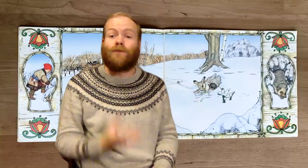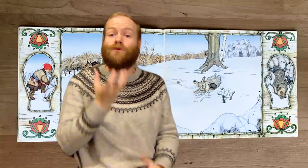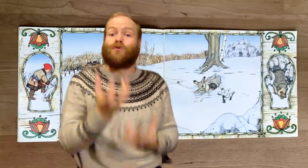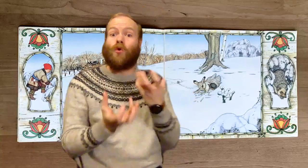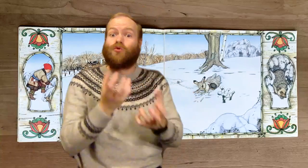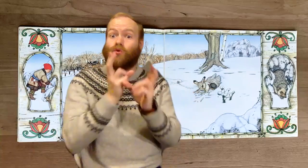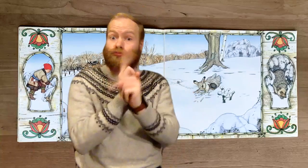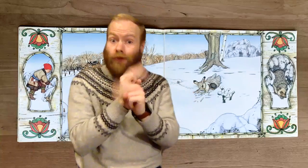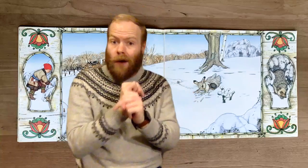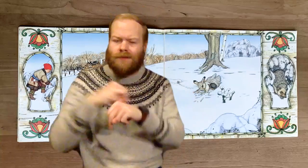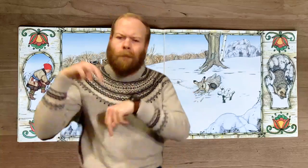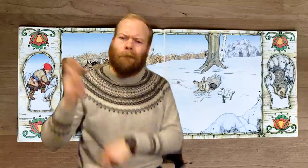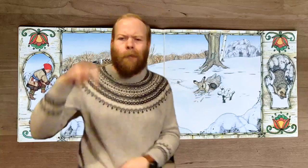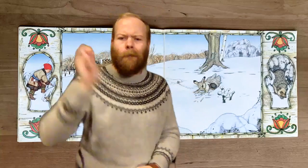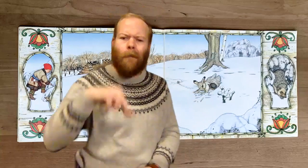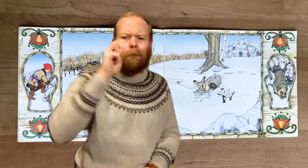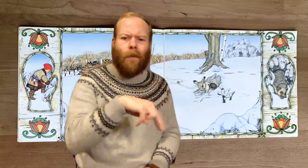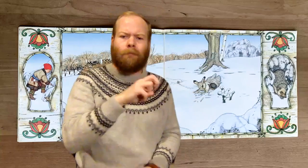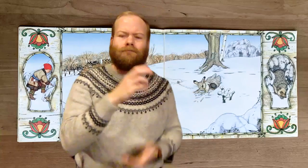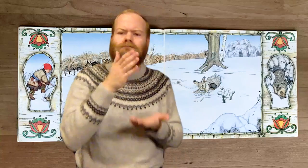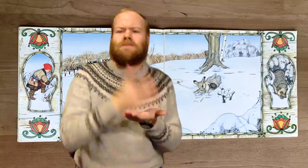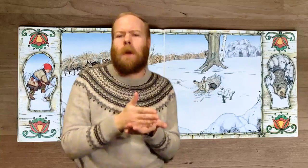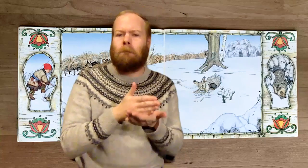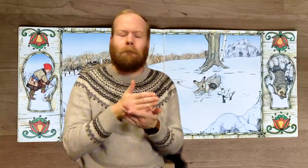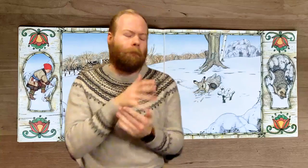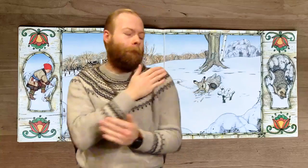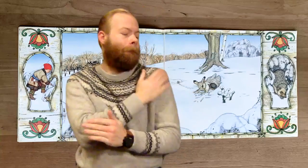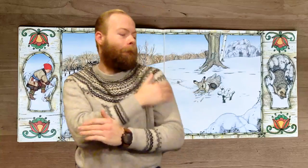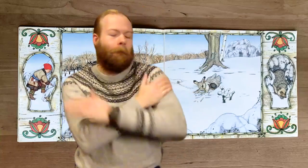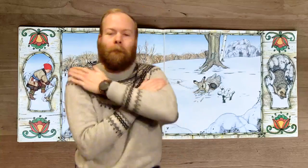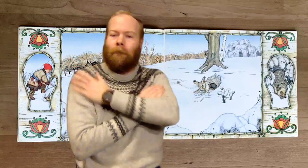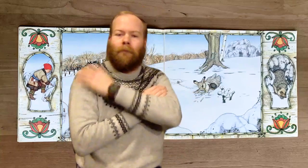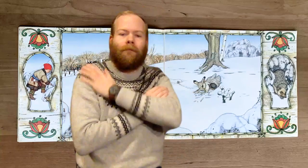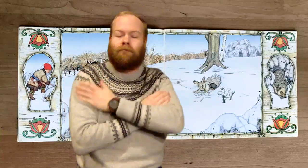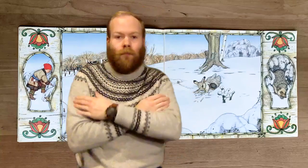A snowshoe rabbit came hopping by. He stopped for a moment to admire his winter coat.